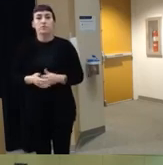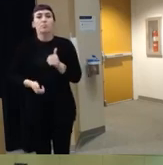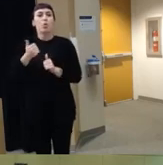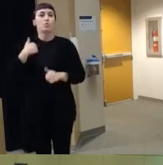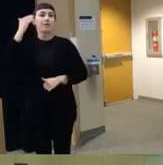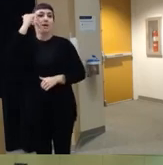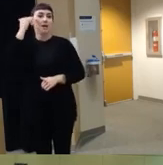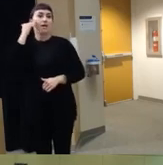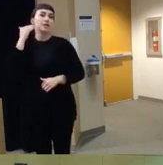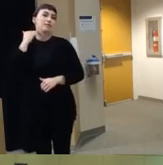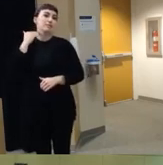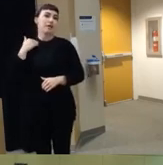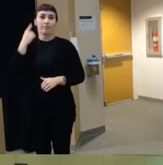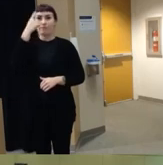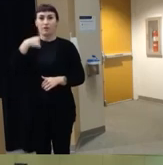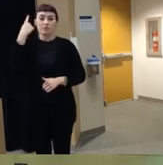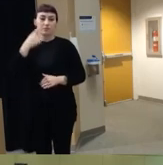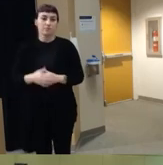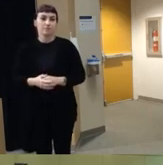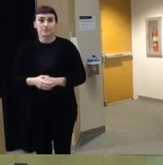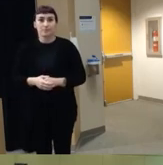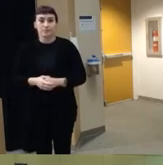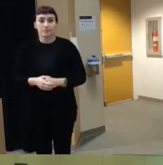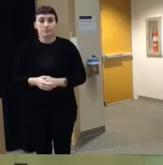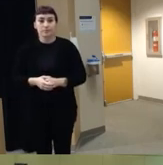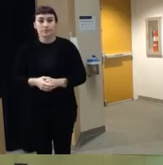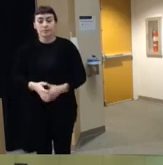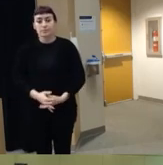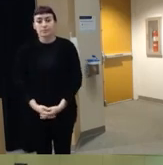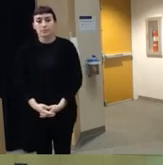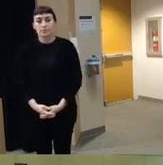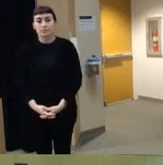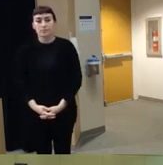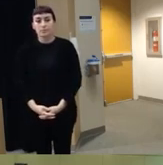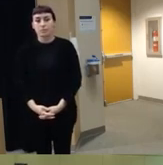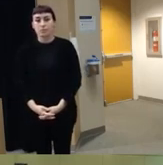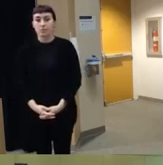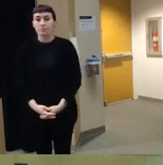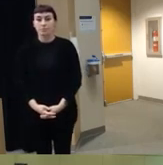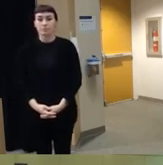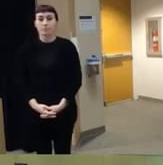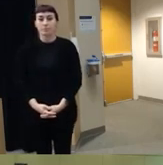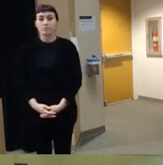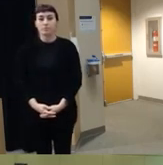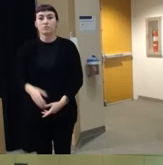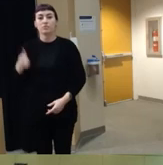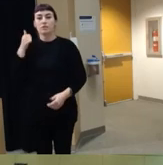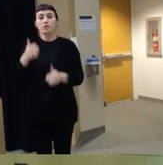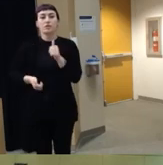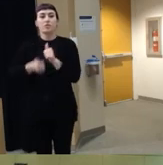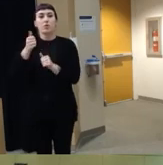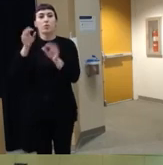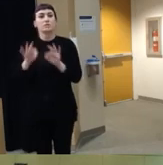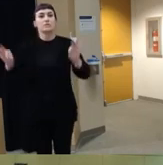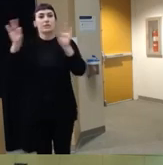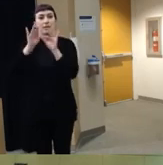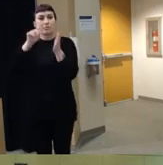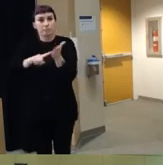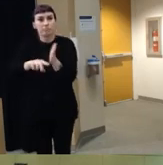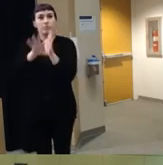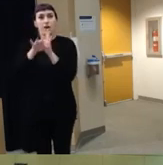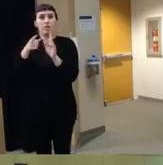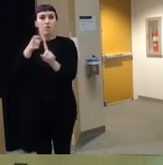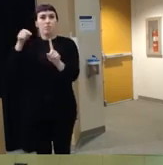face this is probably the most um significant finding from this study um and the one that